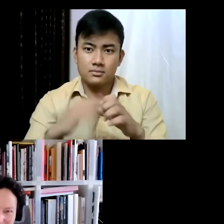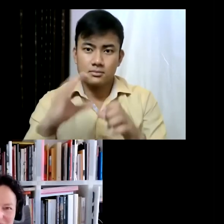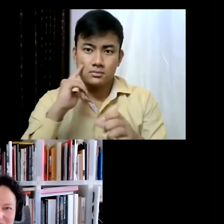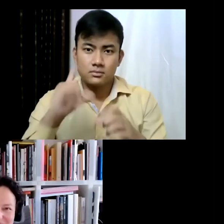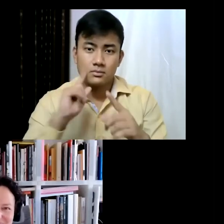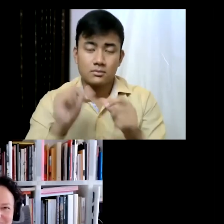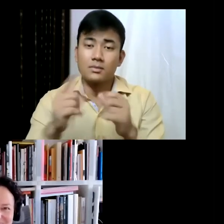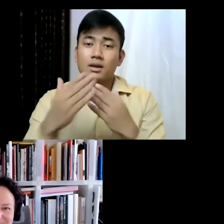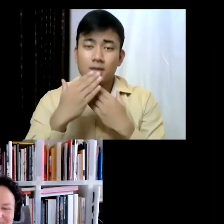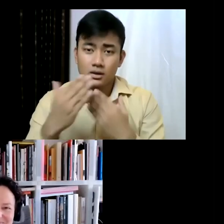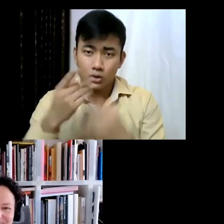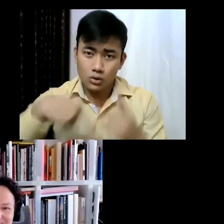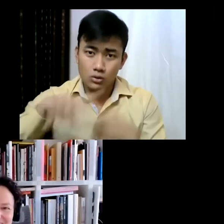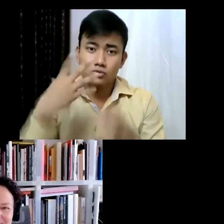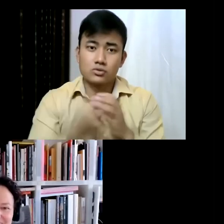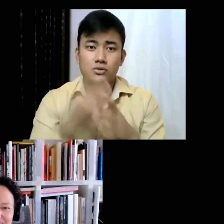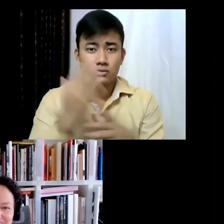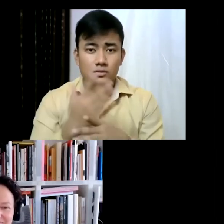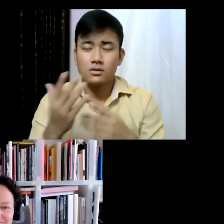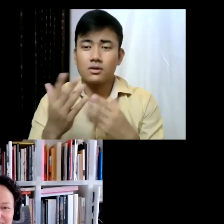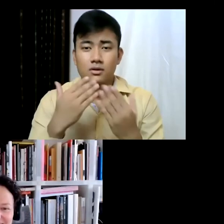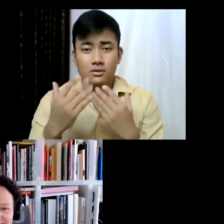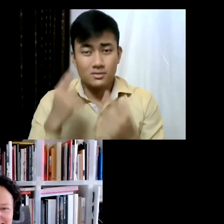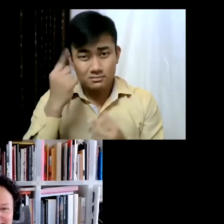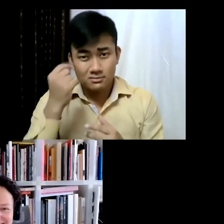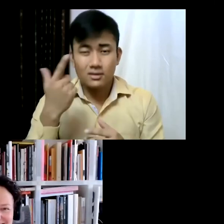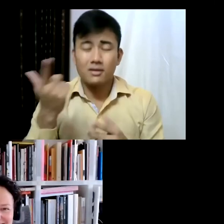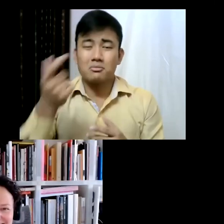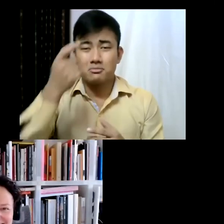time with us! I know what a difficult time it is and there's just so many things happening in